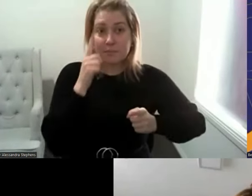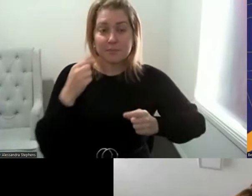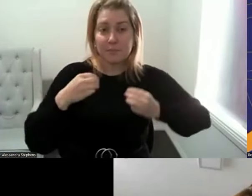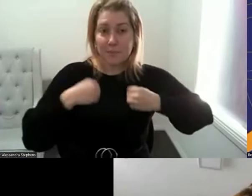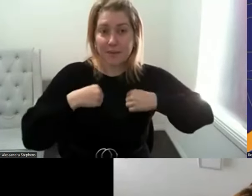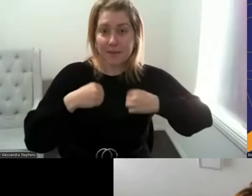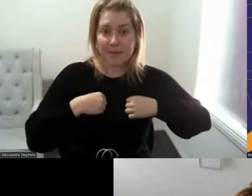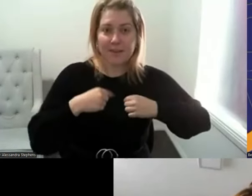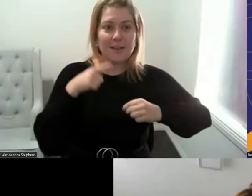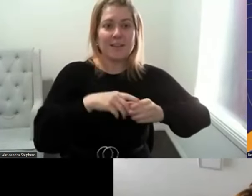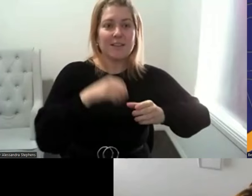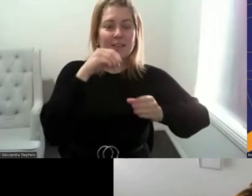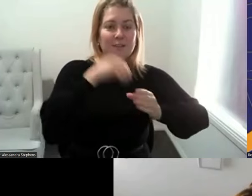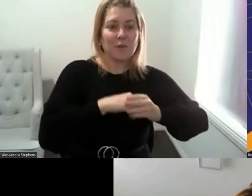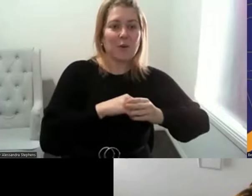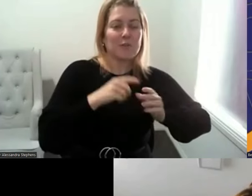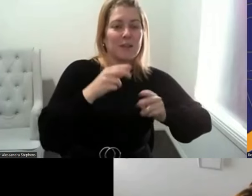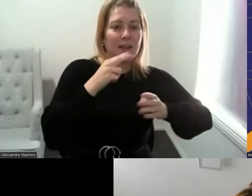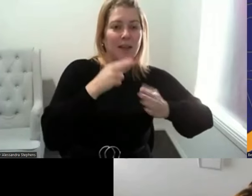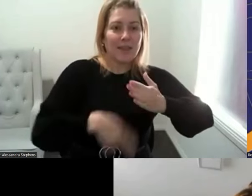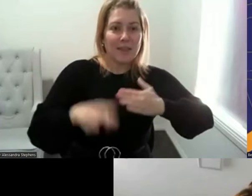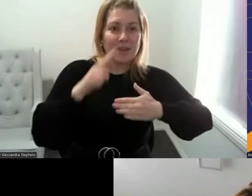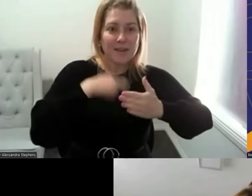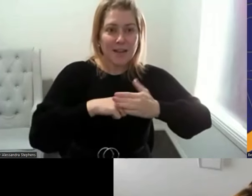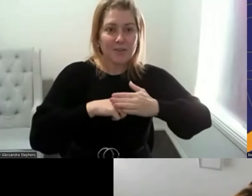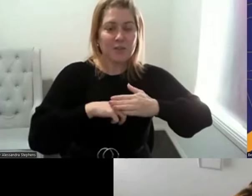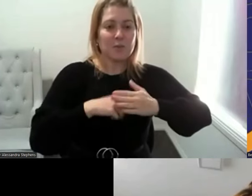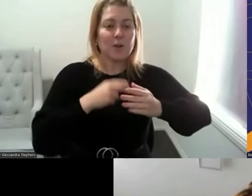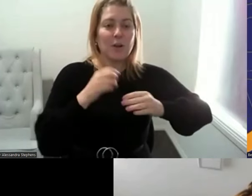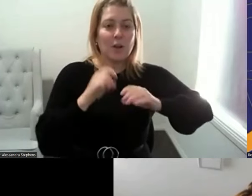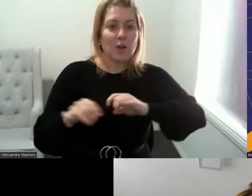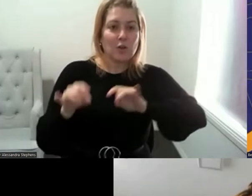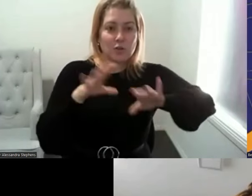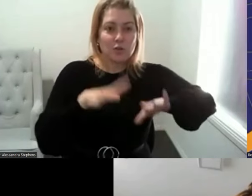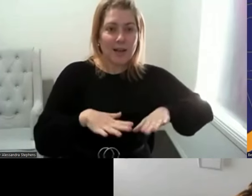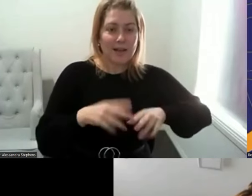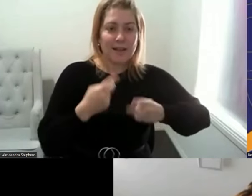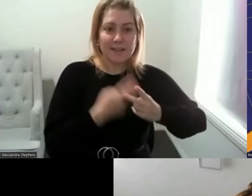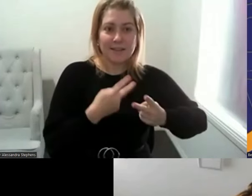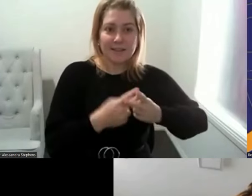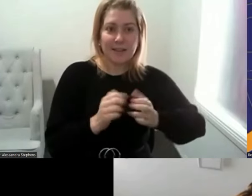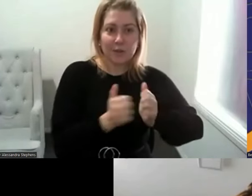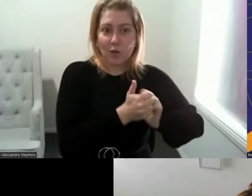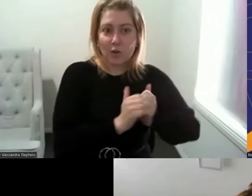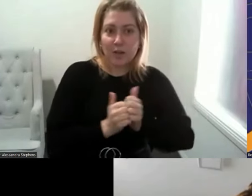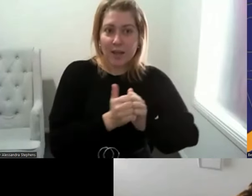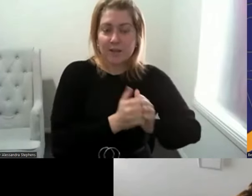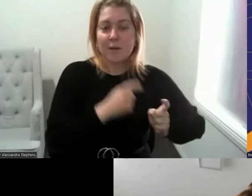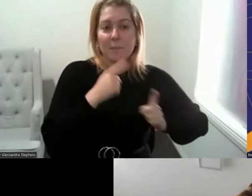The Australian Sexology Association and the Australian Occupational Therapy Association.